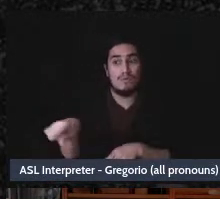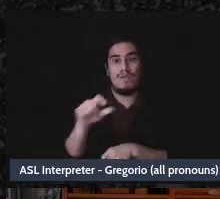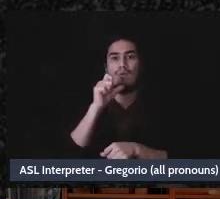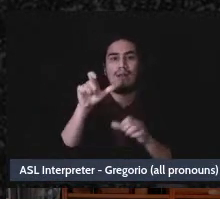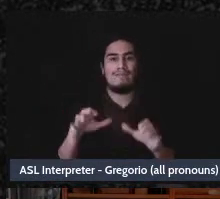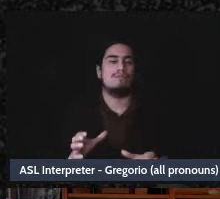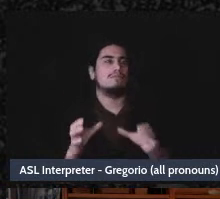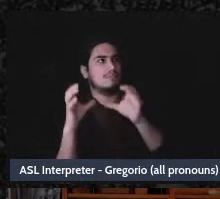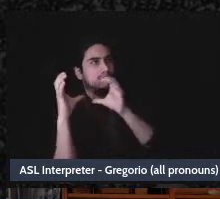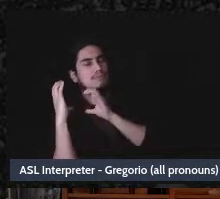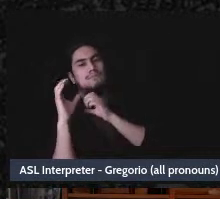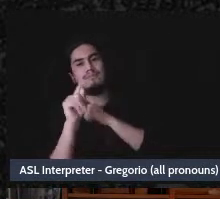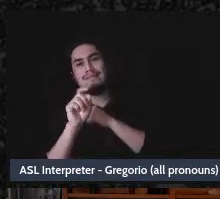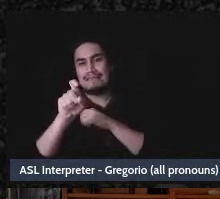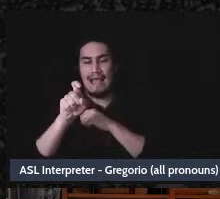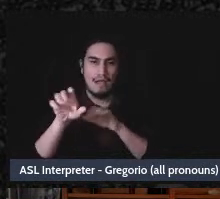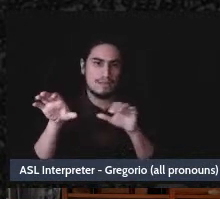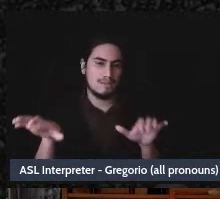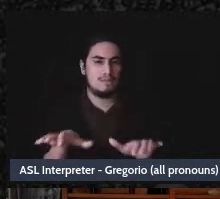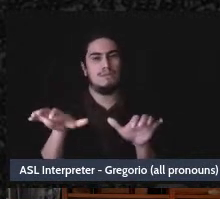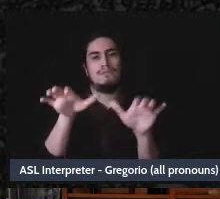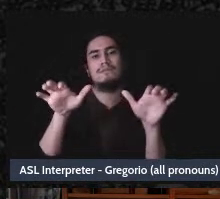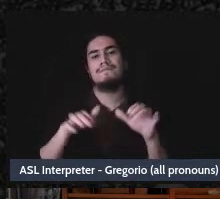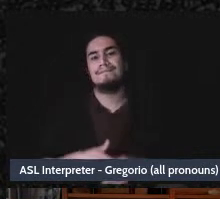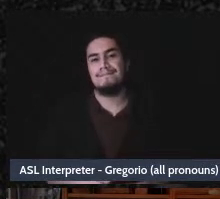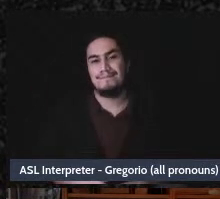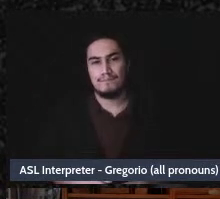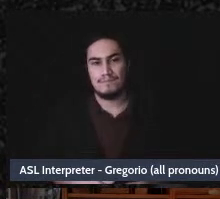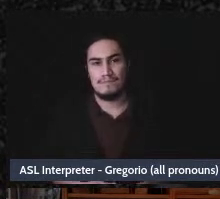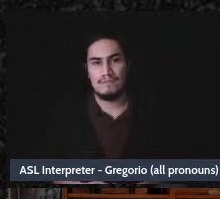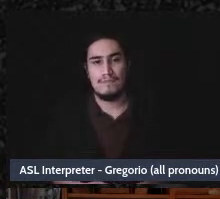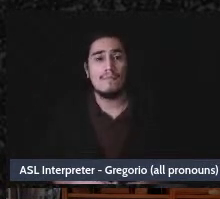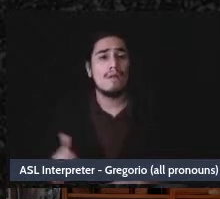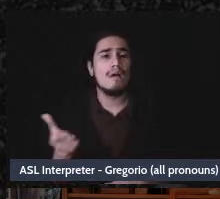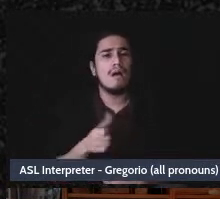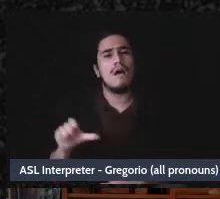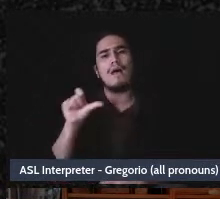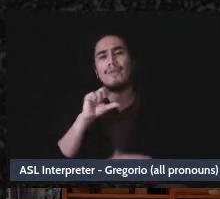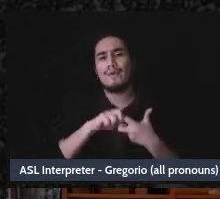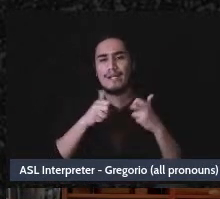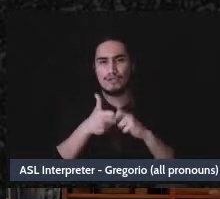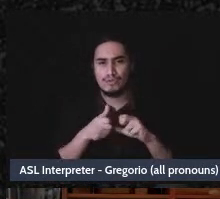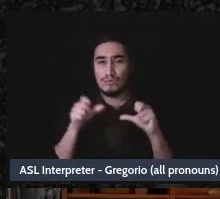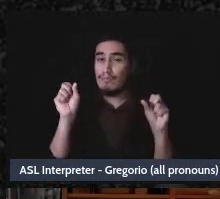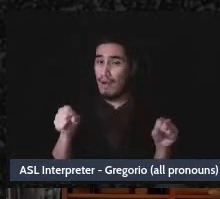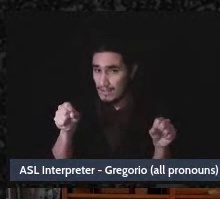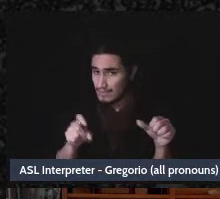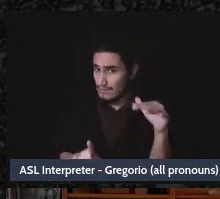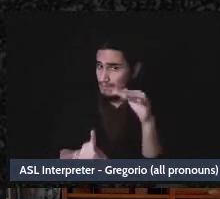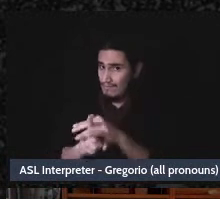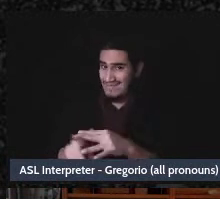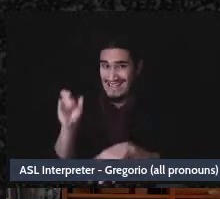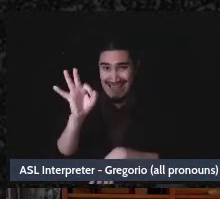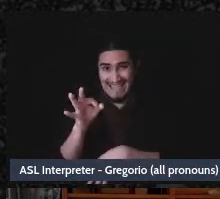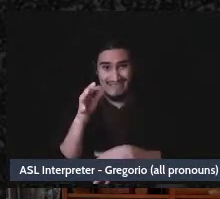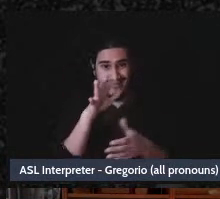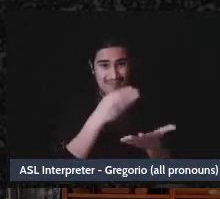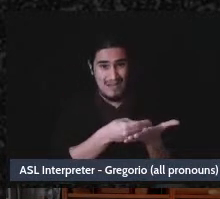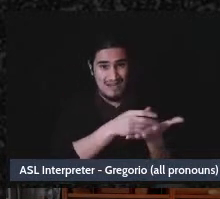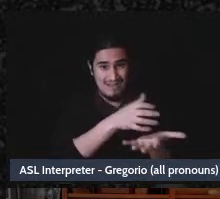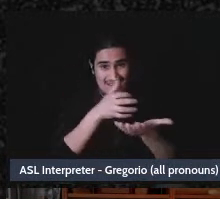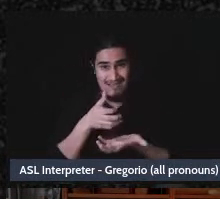tax burde? What are issues that could come up by distributing money to undocumented communities?